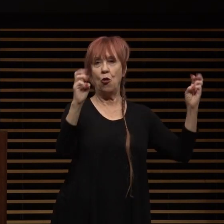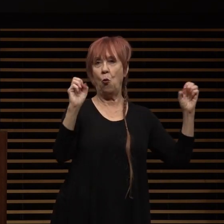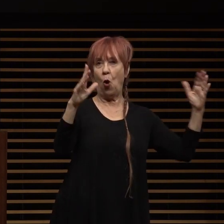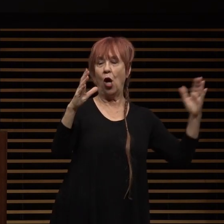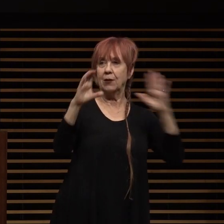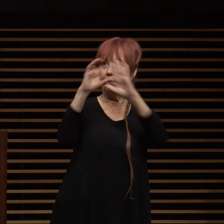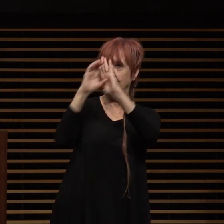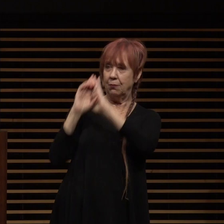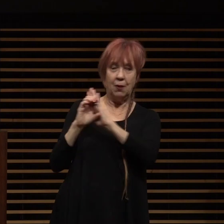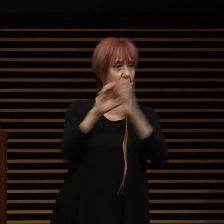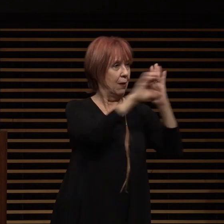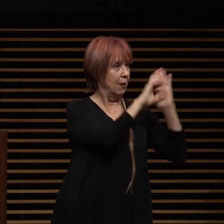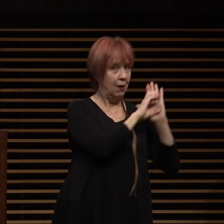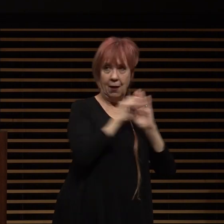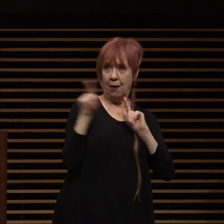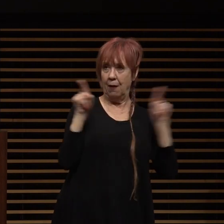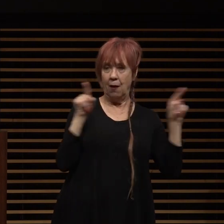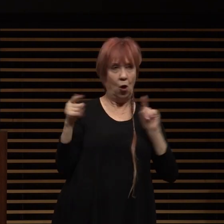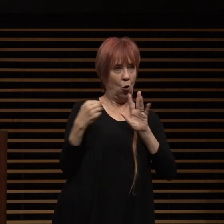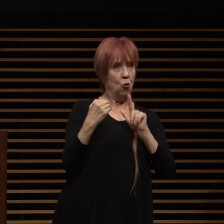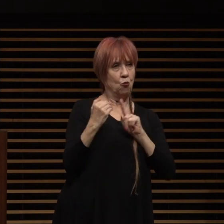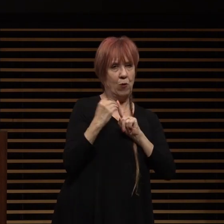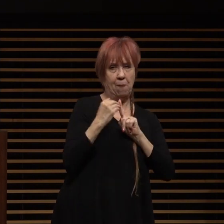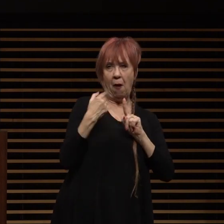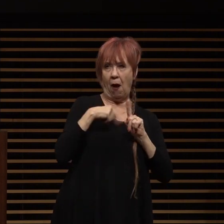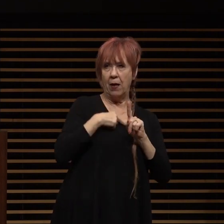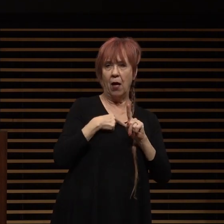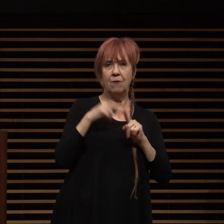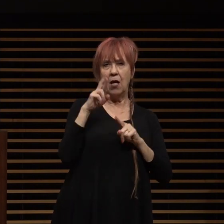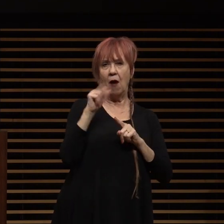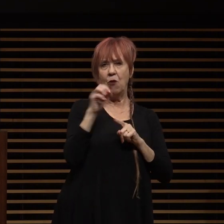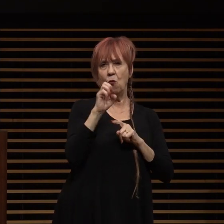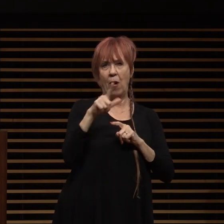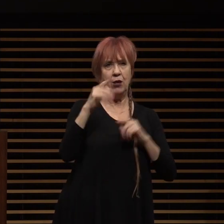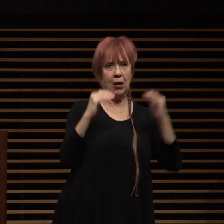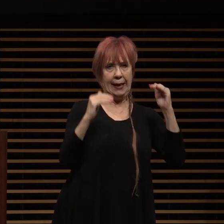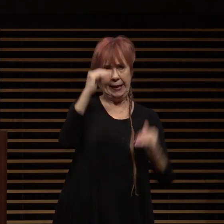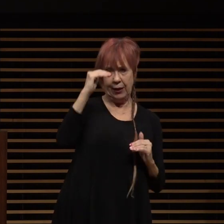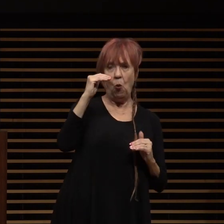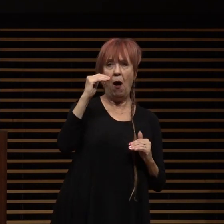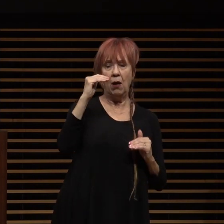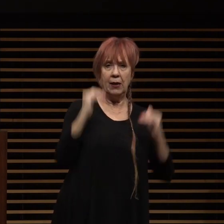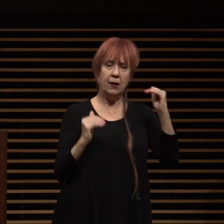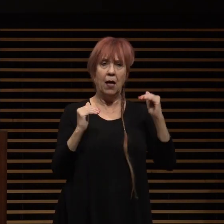give us a reminder of the racial inequality in our history